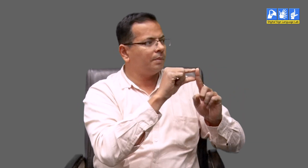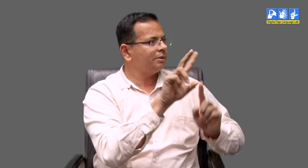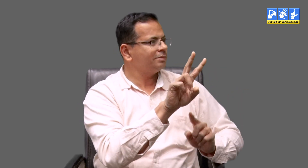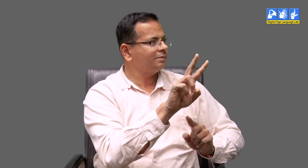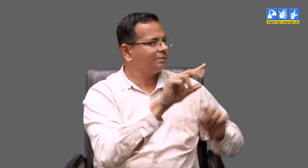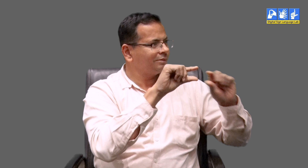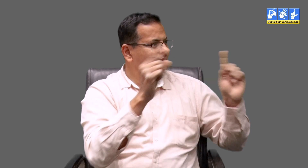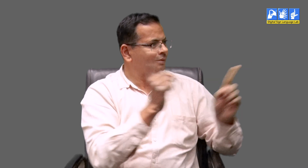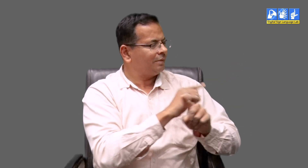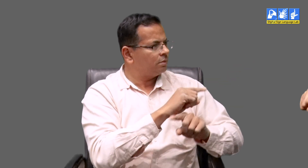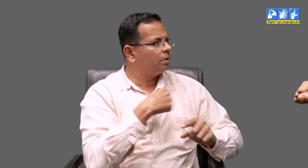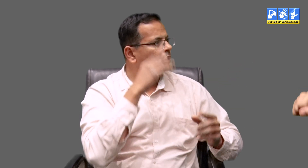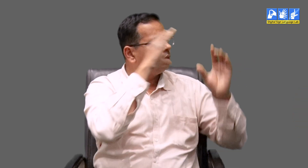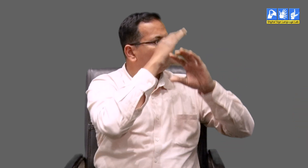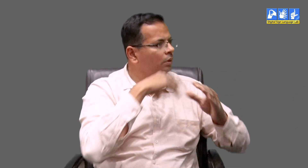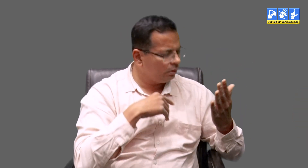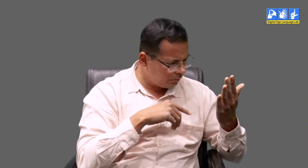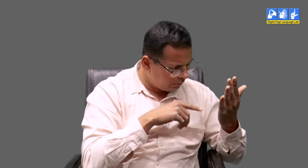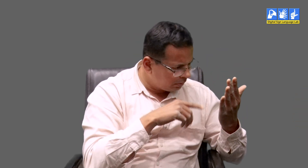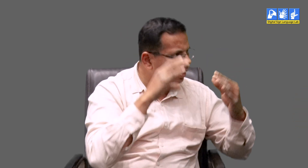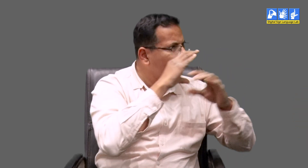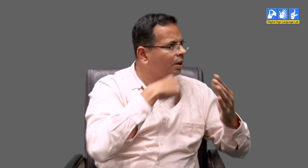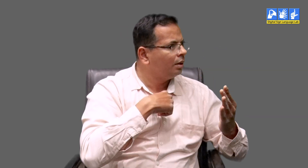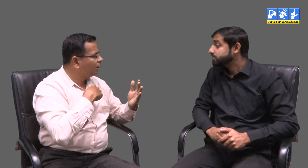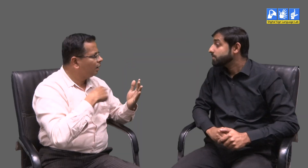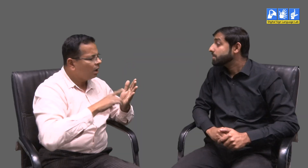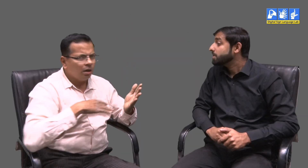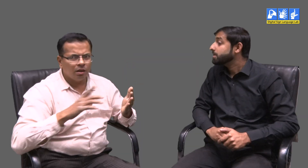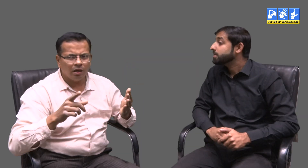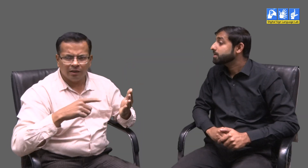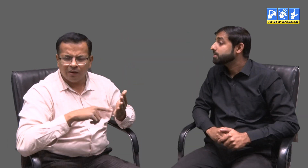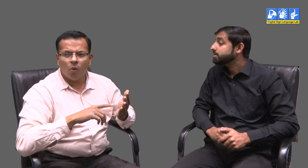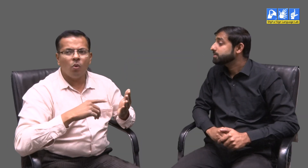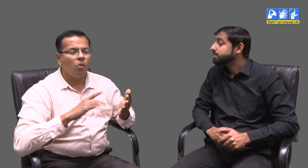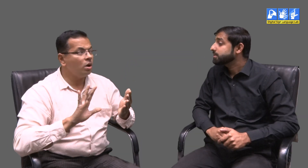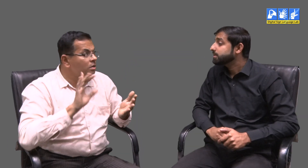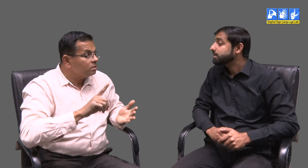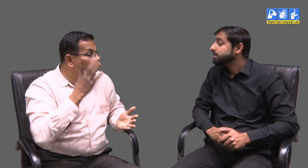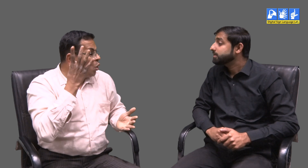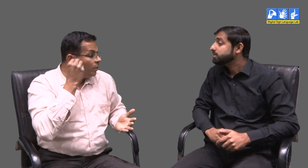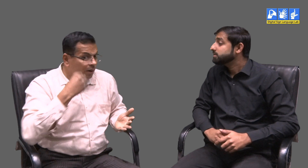has always been very confusing for me to understand. I would understand this from him.